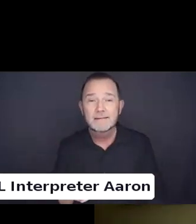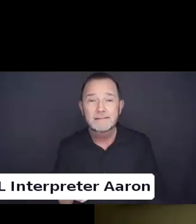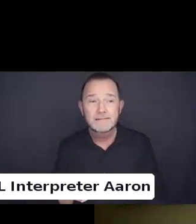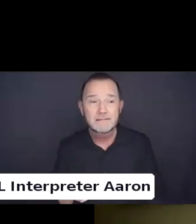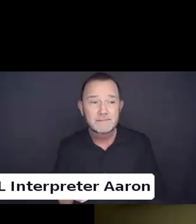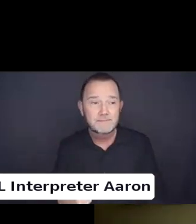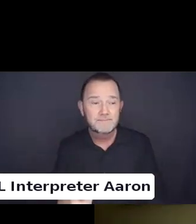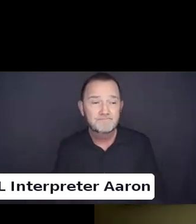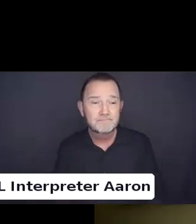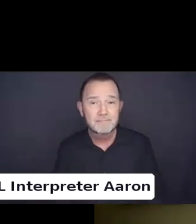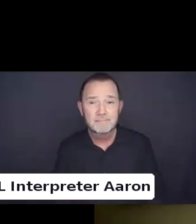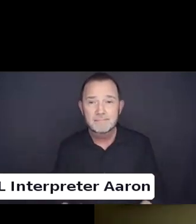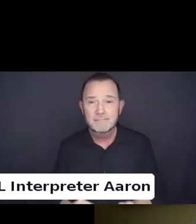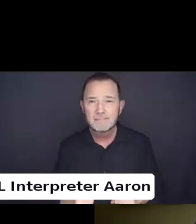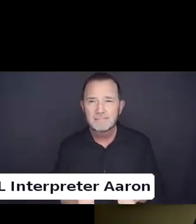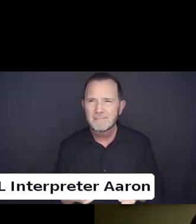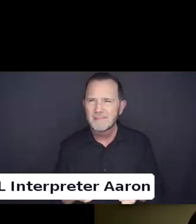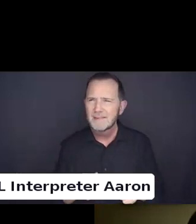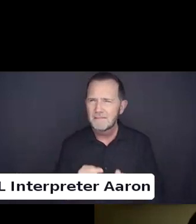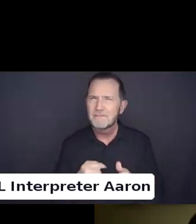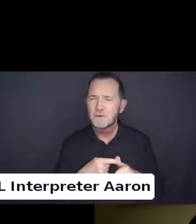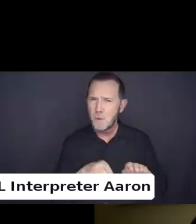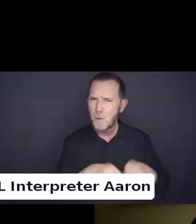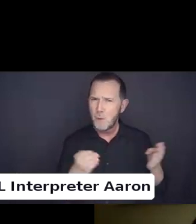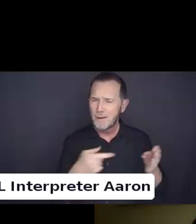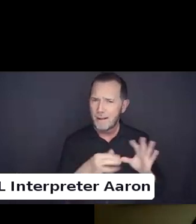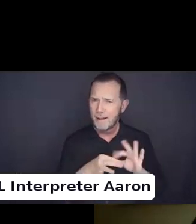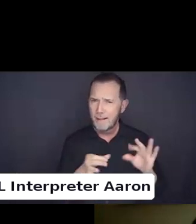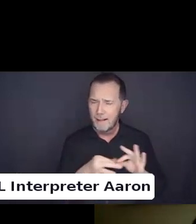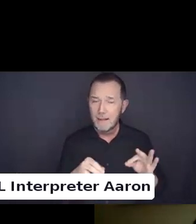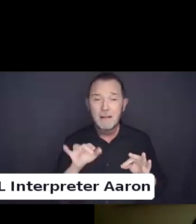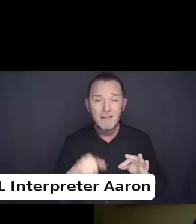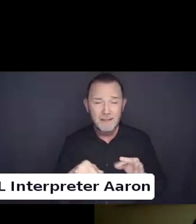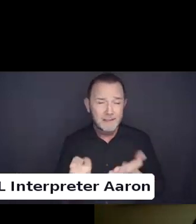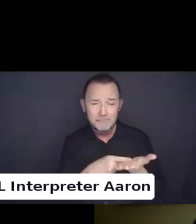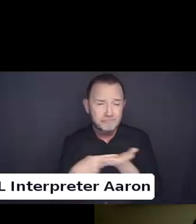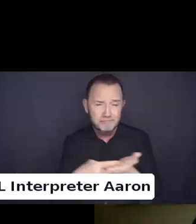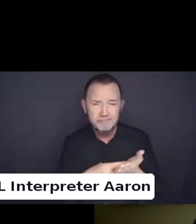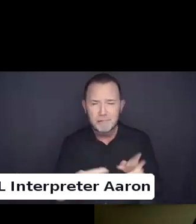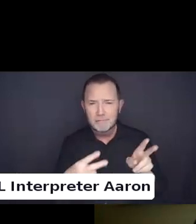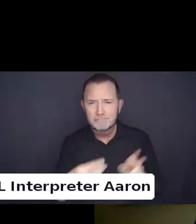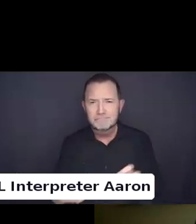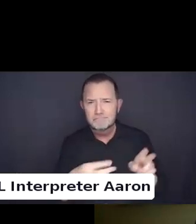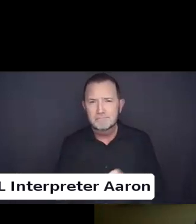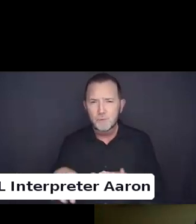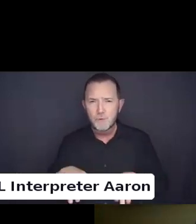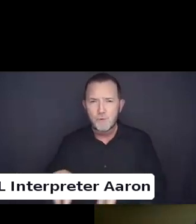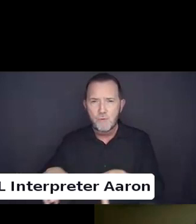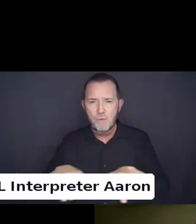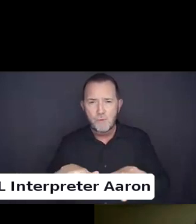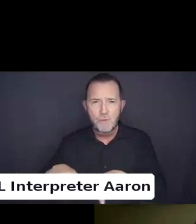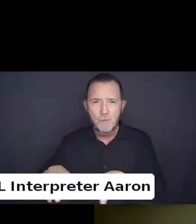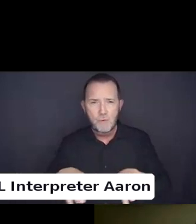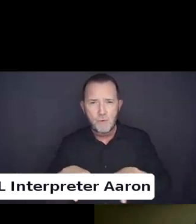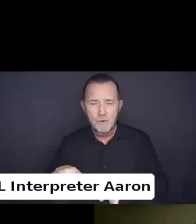Like I mentioned at the beginning this webinar will be recorded and available on our YouTube